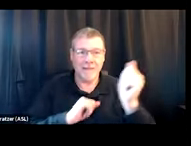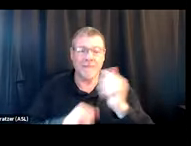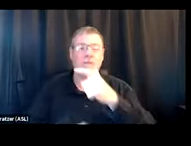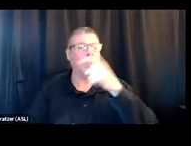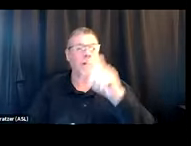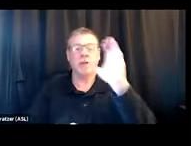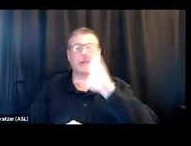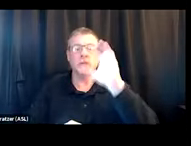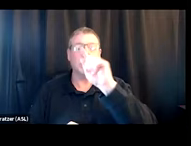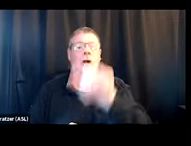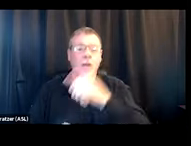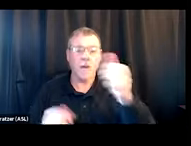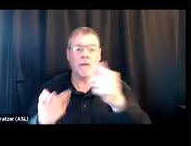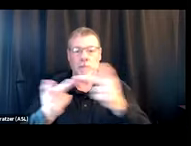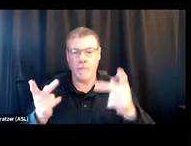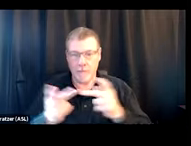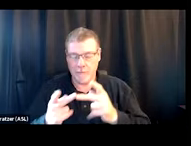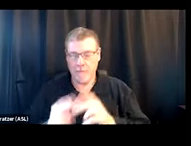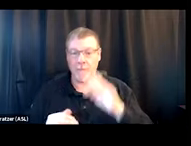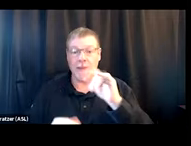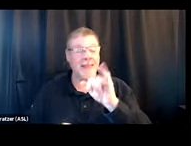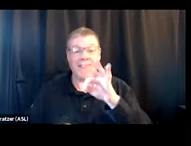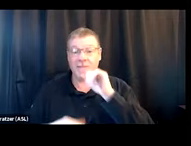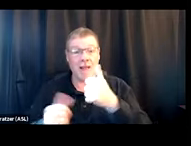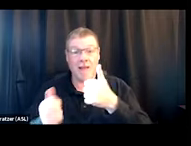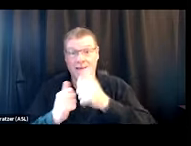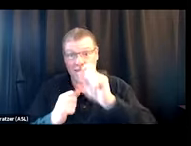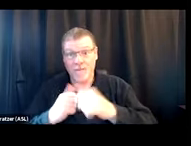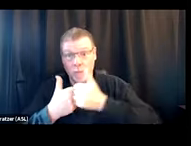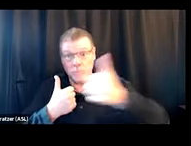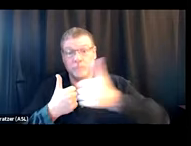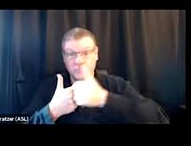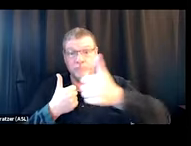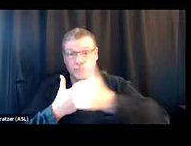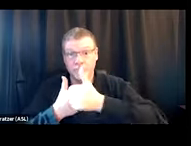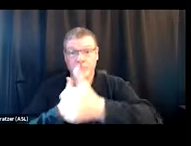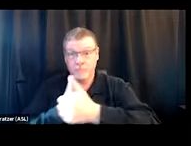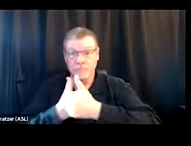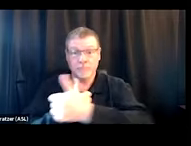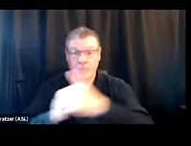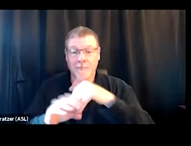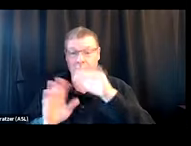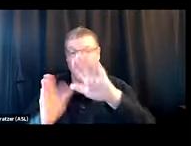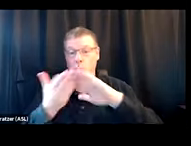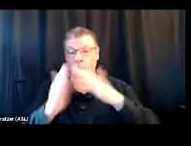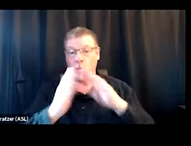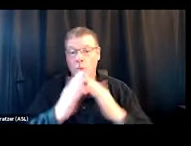and get those supplies again. Especially if they're not, like, close to where they get those supplies in your community. It's really important.